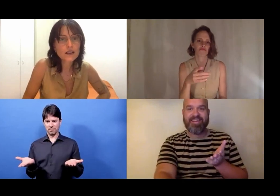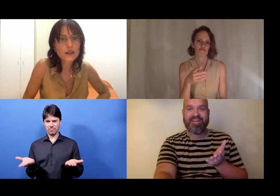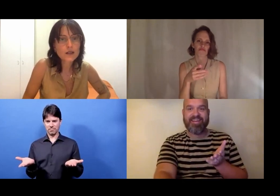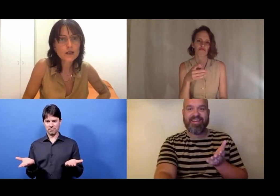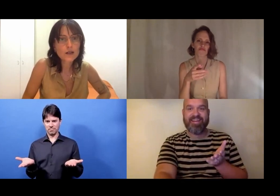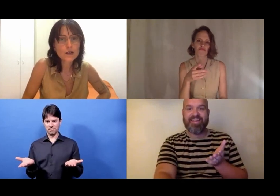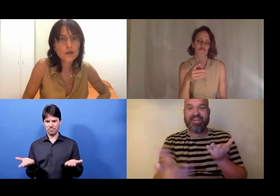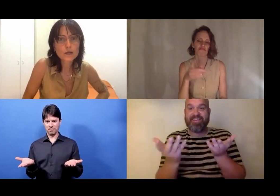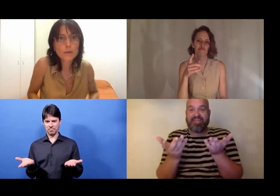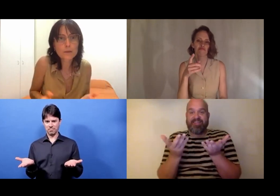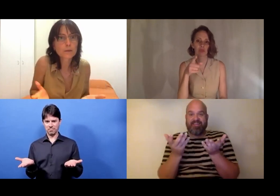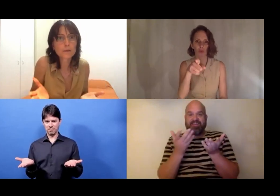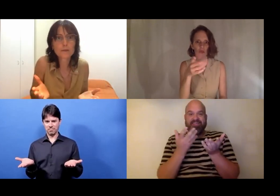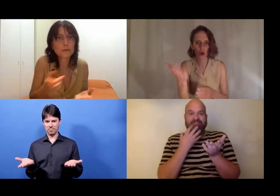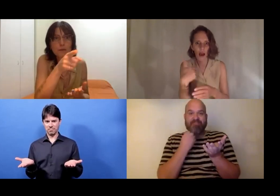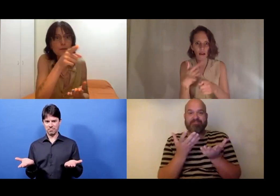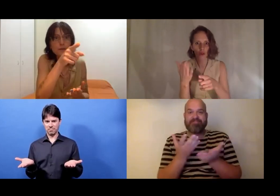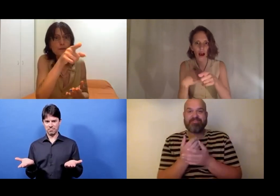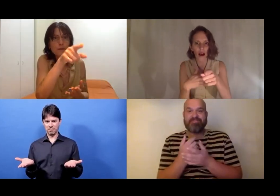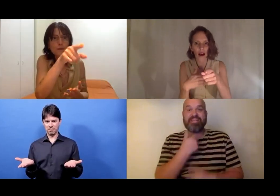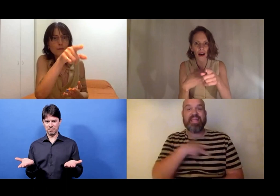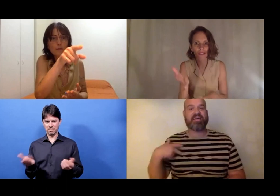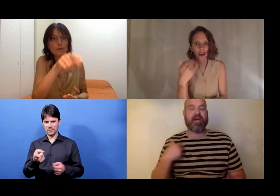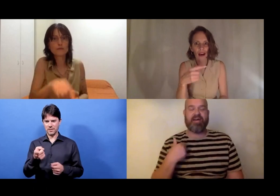Kassandra Wedel: I don't know. Rita Mazza: Where are you coming from, Bo?